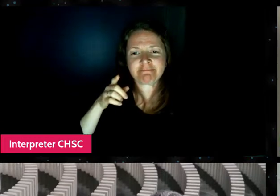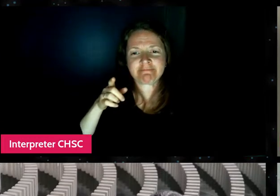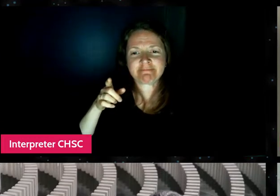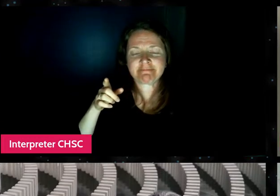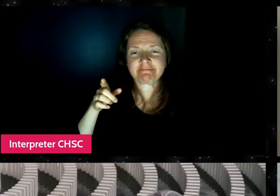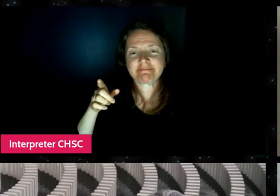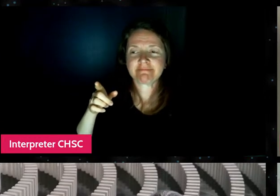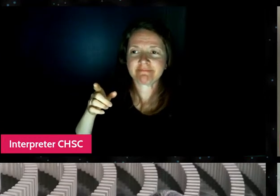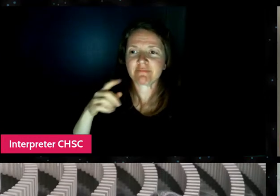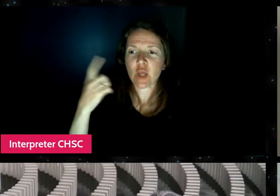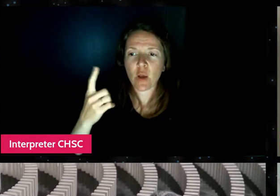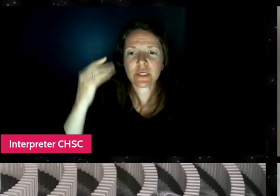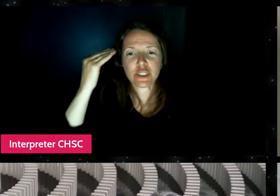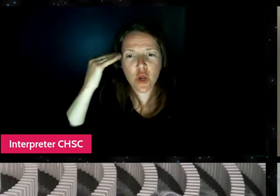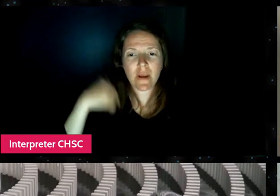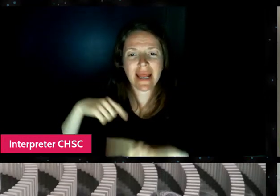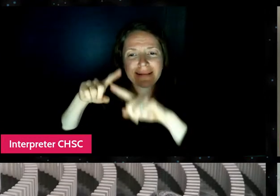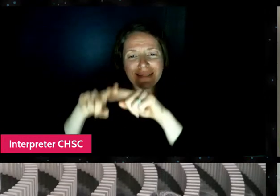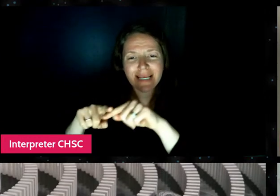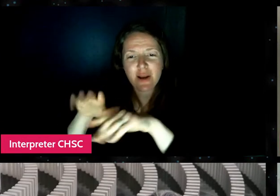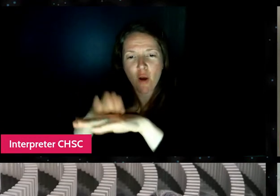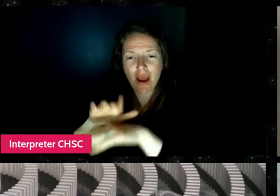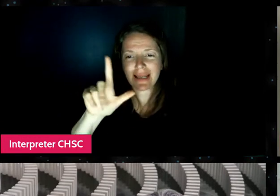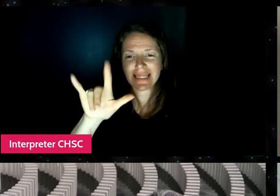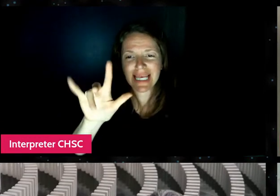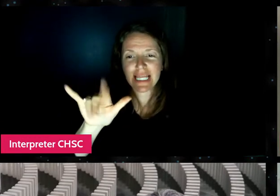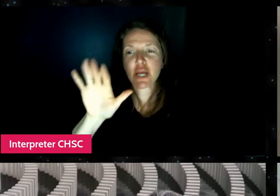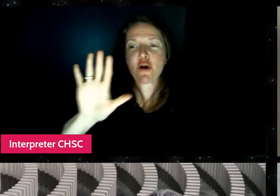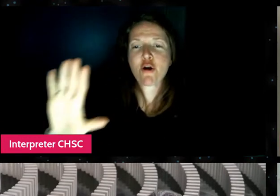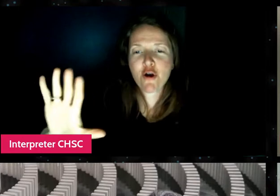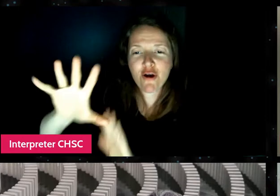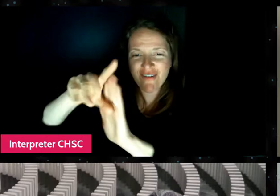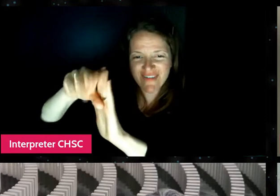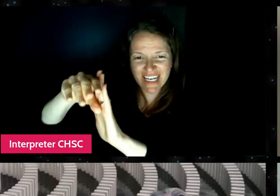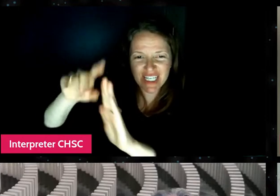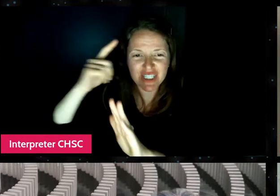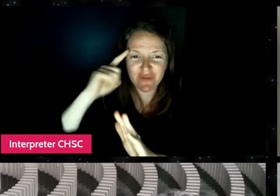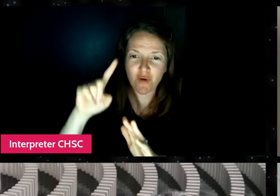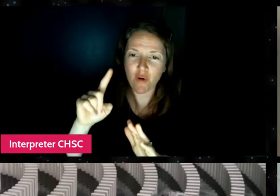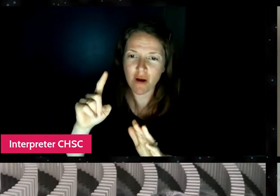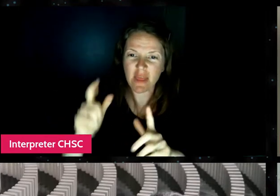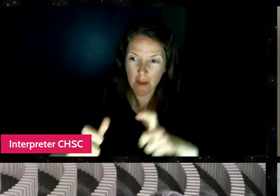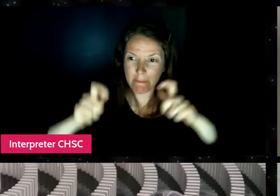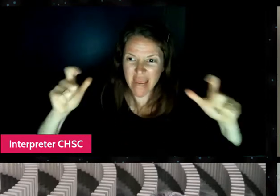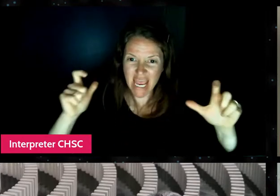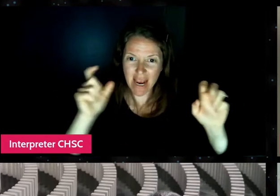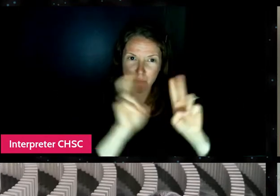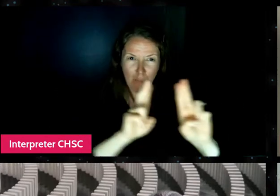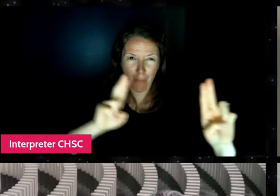you know, lean on Lily's footage if I have to, in some of these big set pieces. That said, a lot of the movie